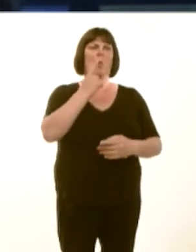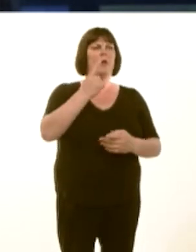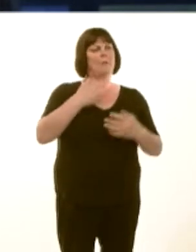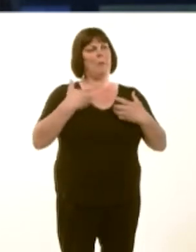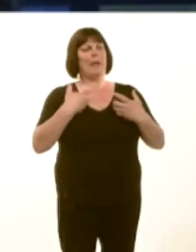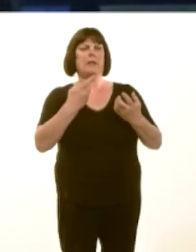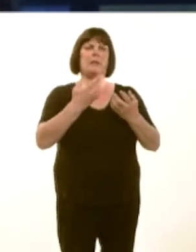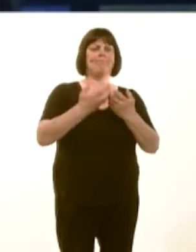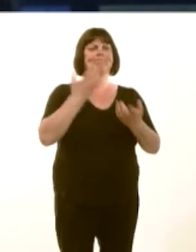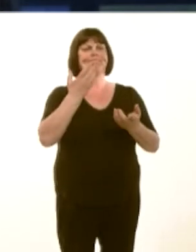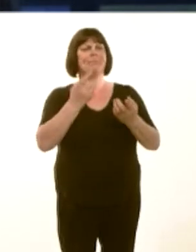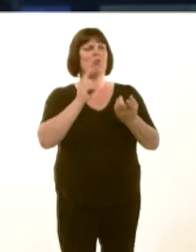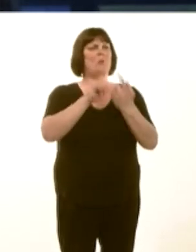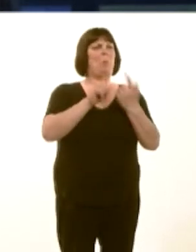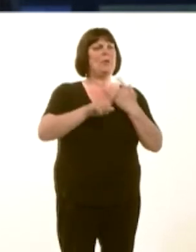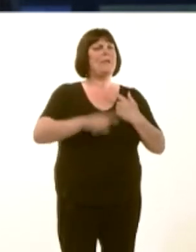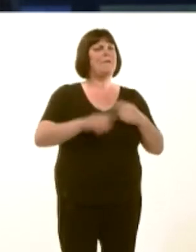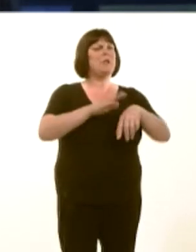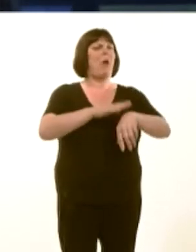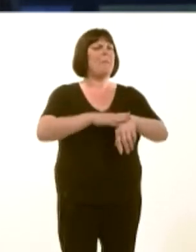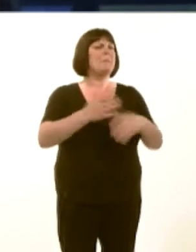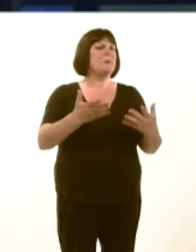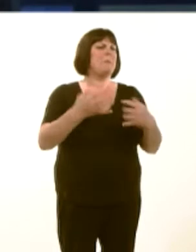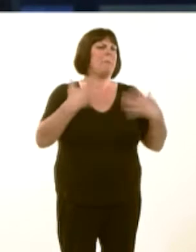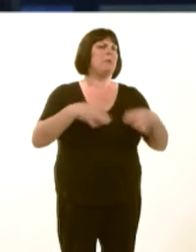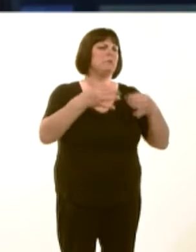Iím dealing with a number of cases at the moment, where the health boards, and, indeed,